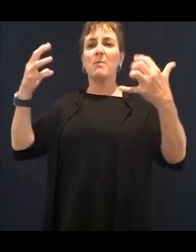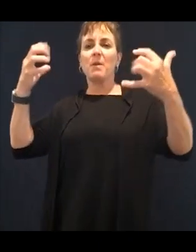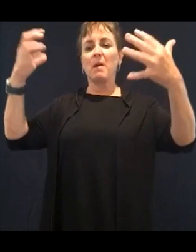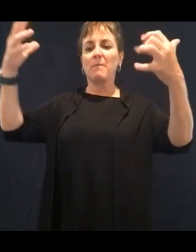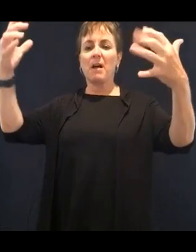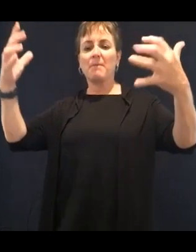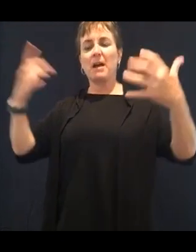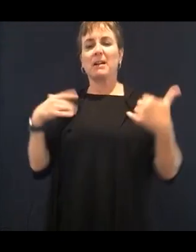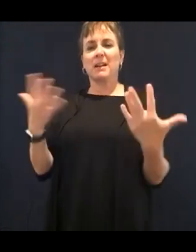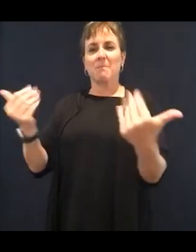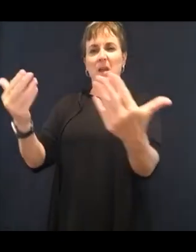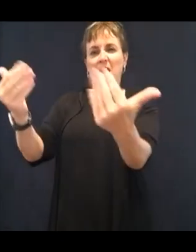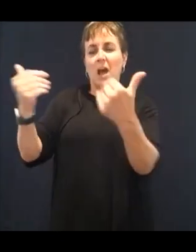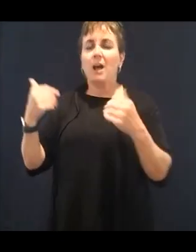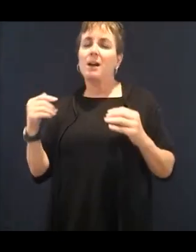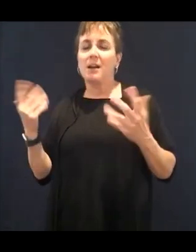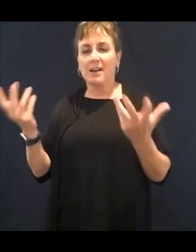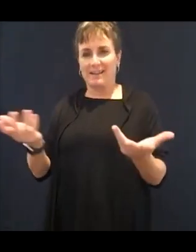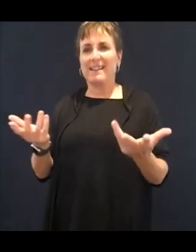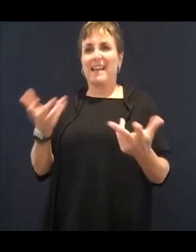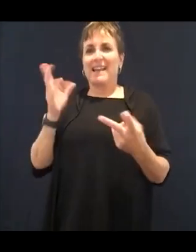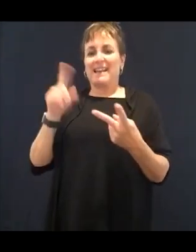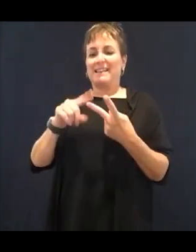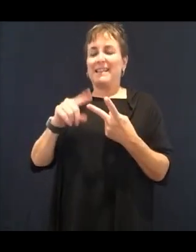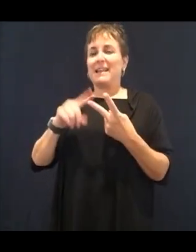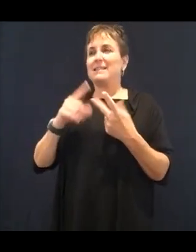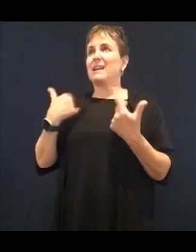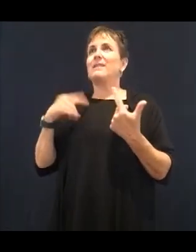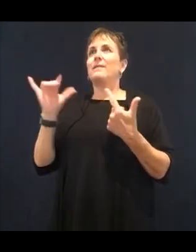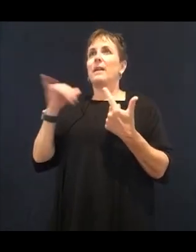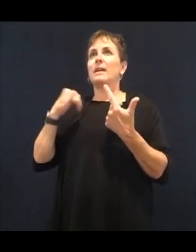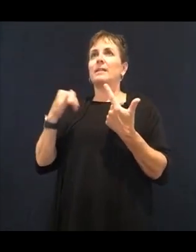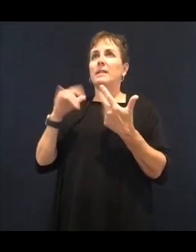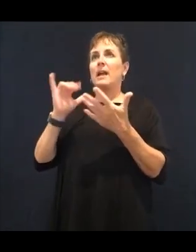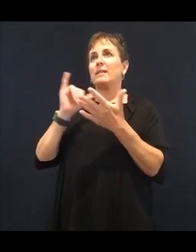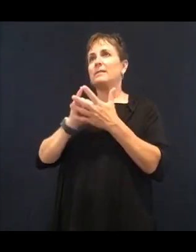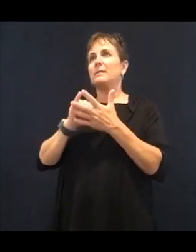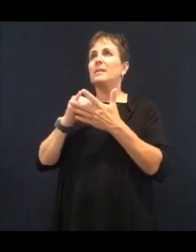active, that actually stores body fat in our body, but